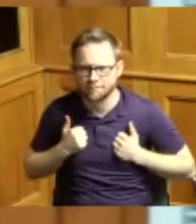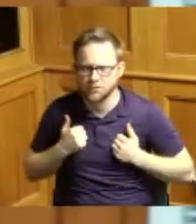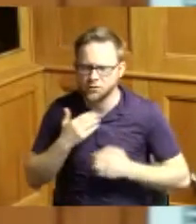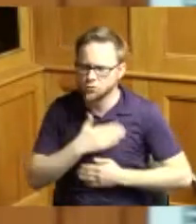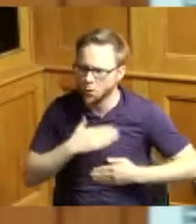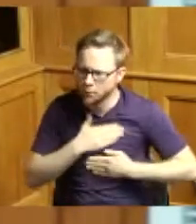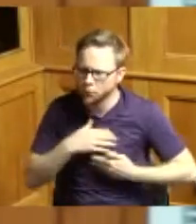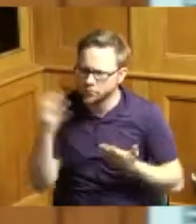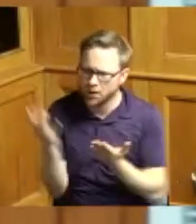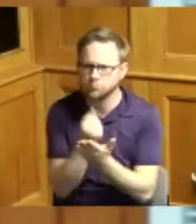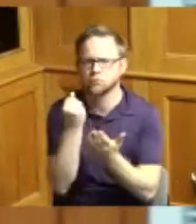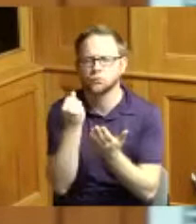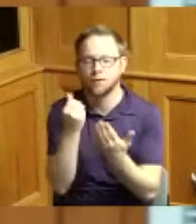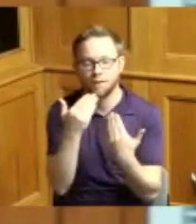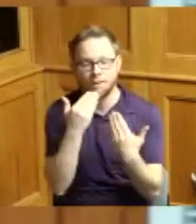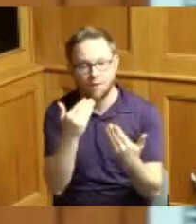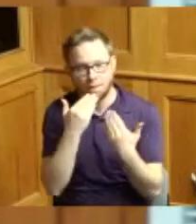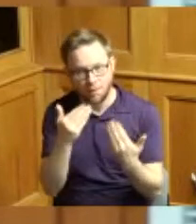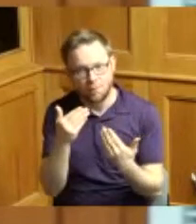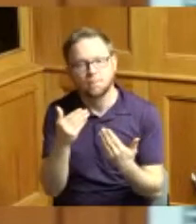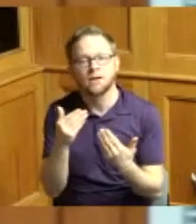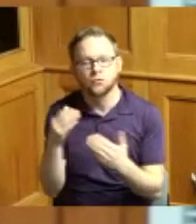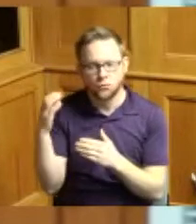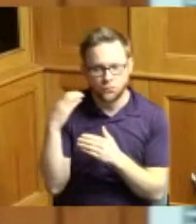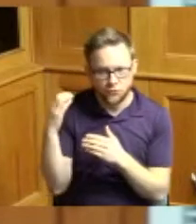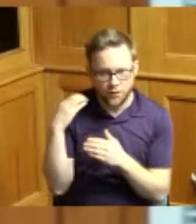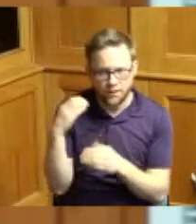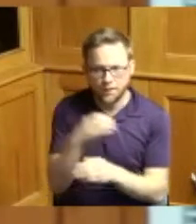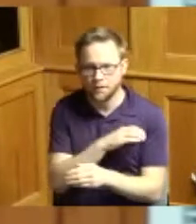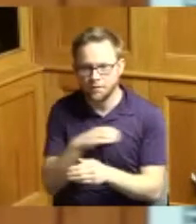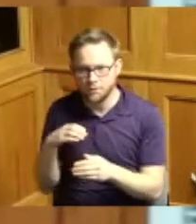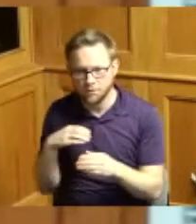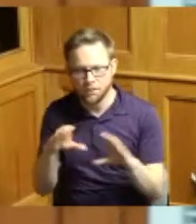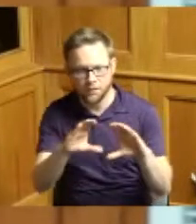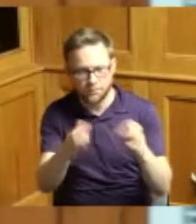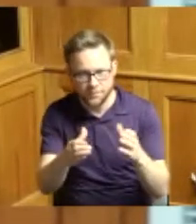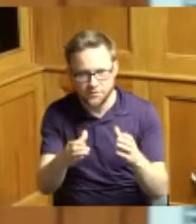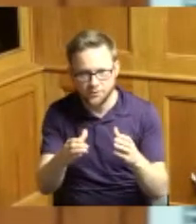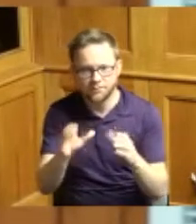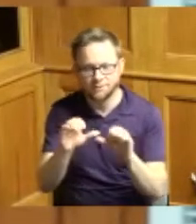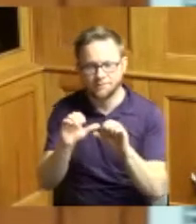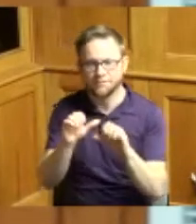chair and the Commission and the administration for just being recognized and I didn't prepare